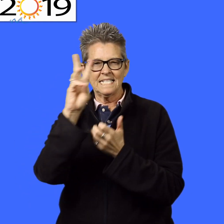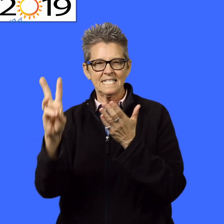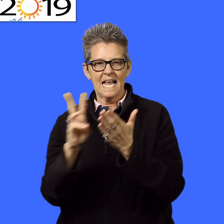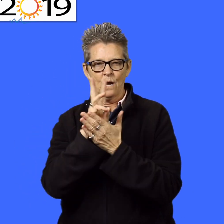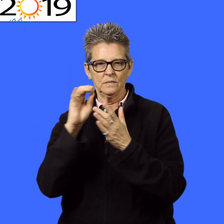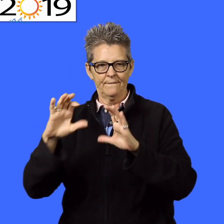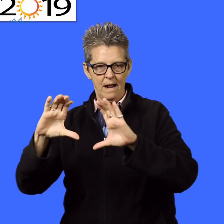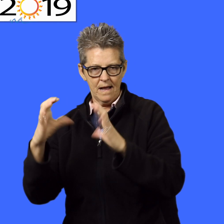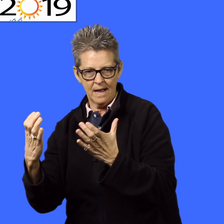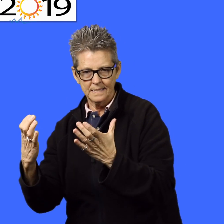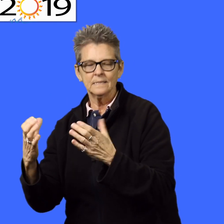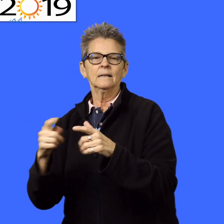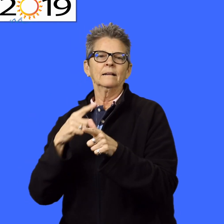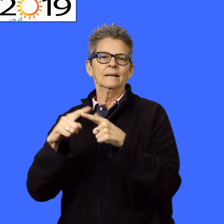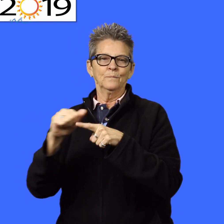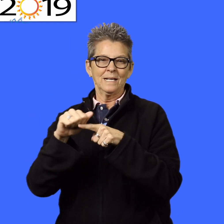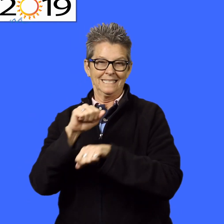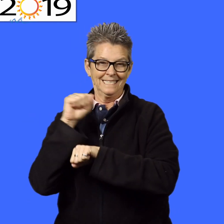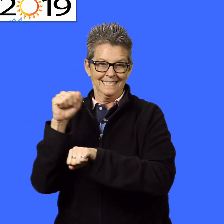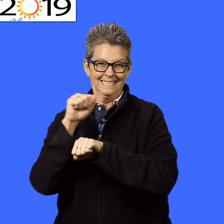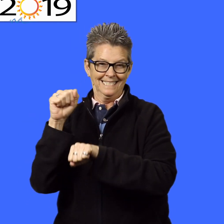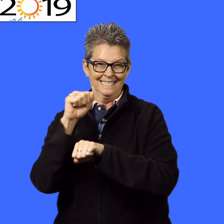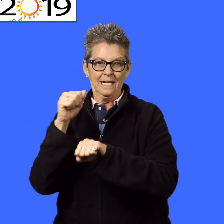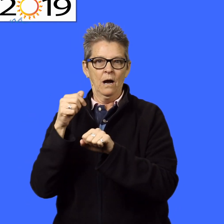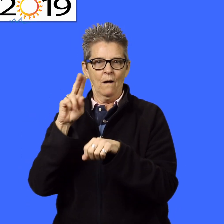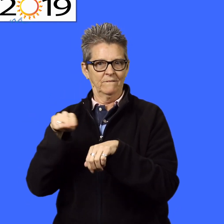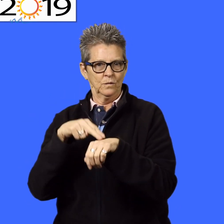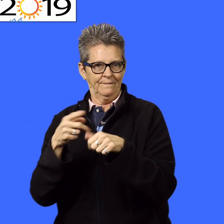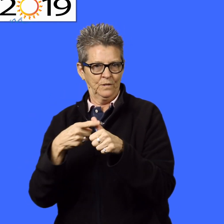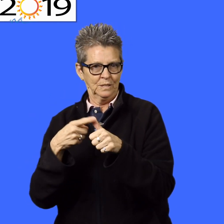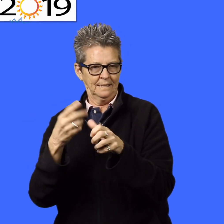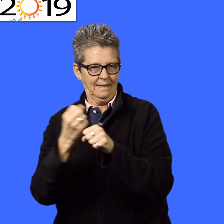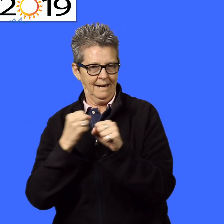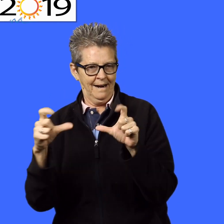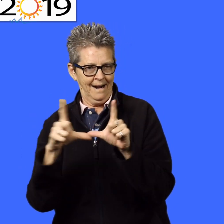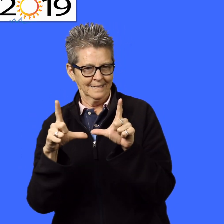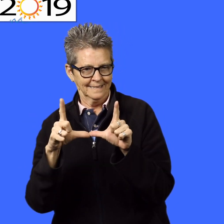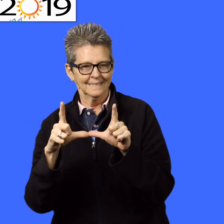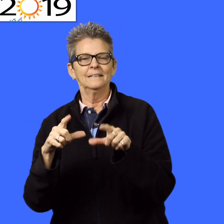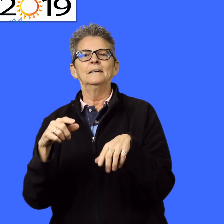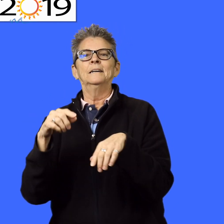of classroom instruction, behind-the-wheel practice in order to obtain a Driver's License.